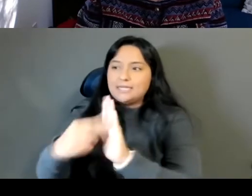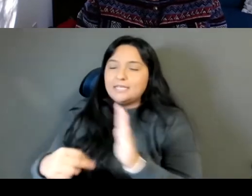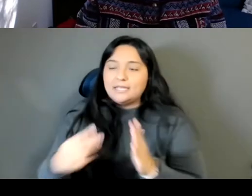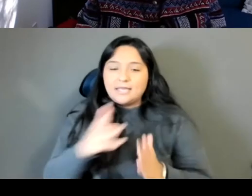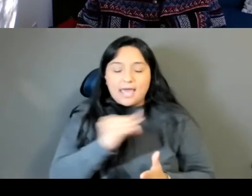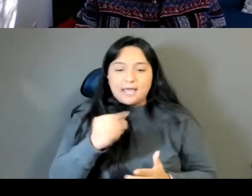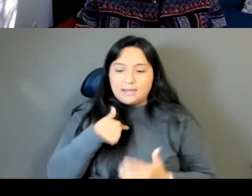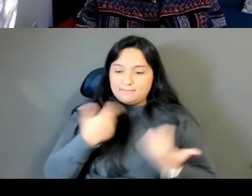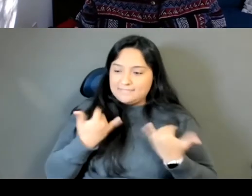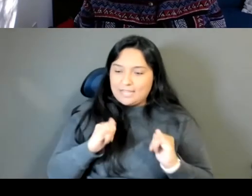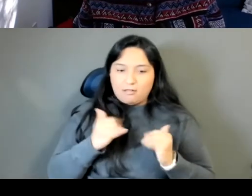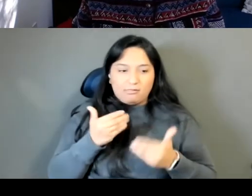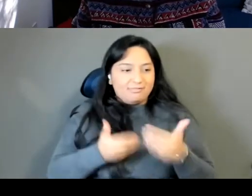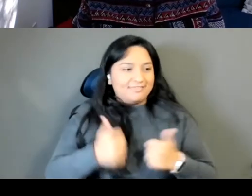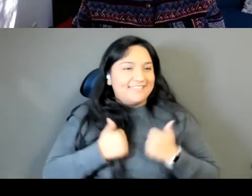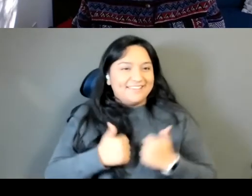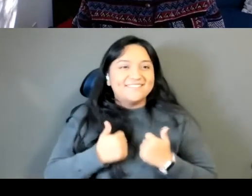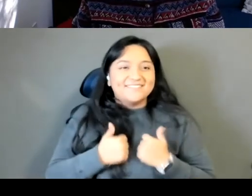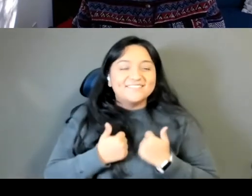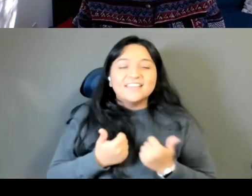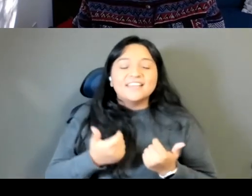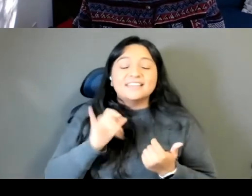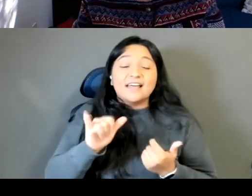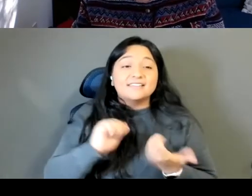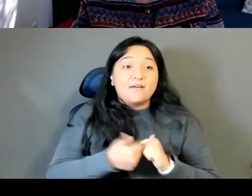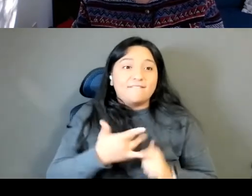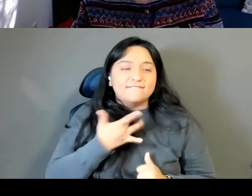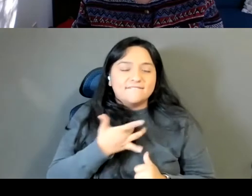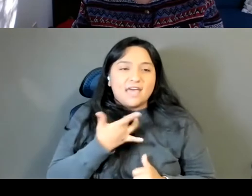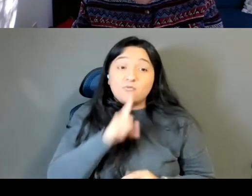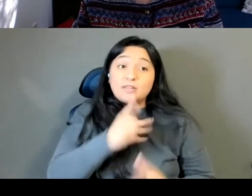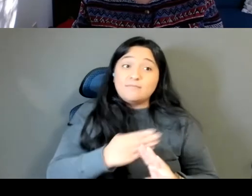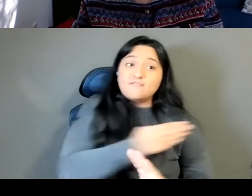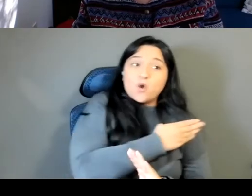That's kind of how I felt before it was relieved I was just so anxious, and like, I think my